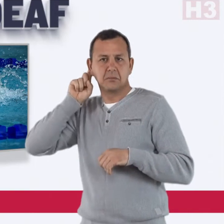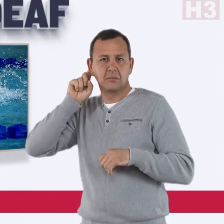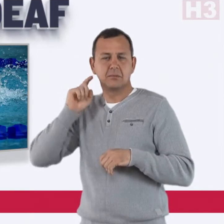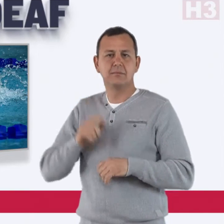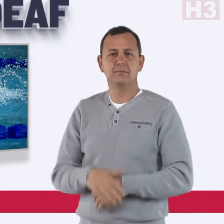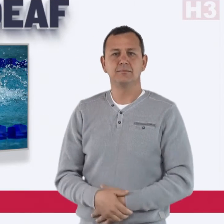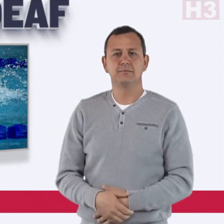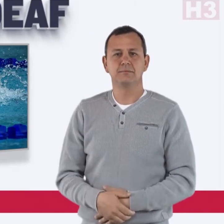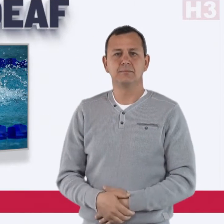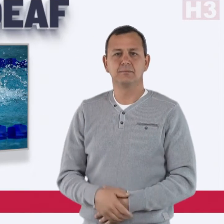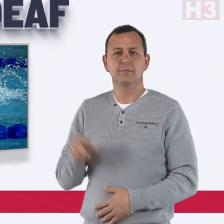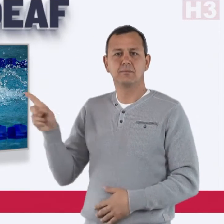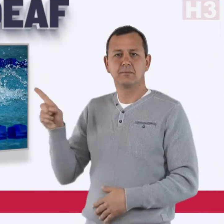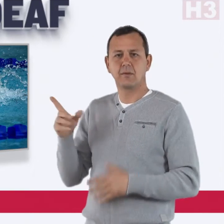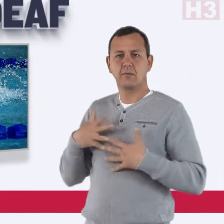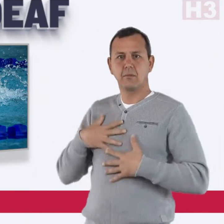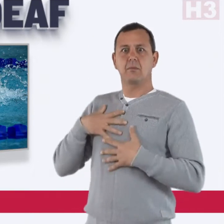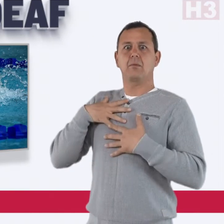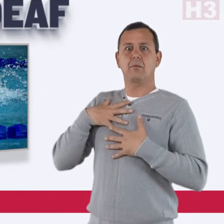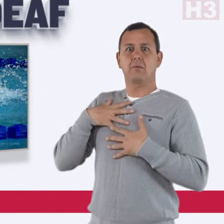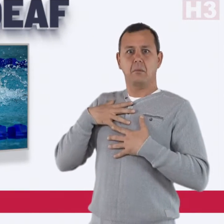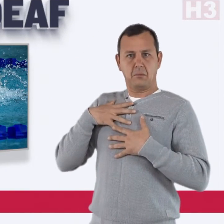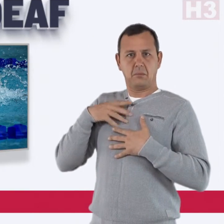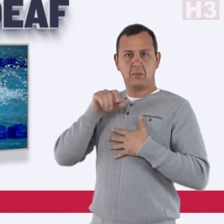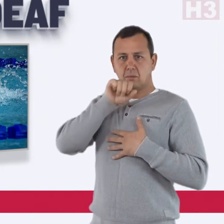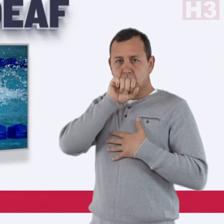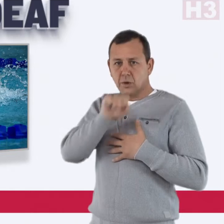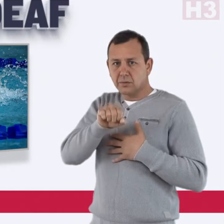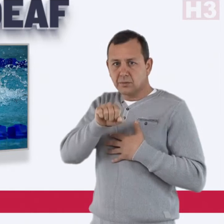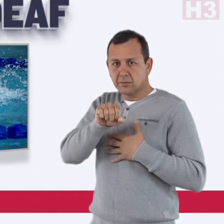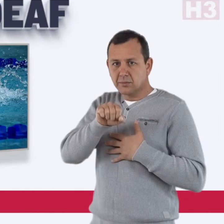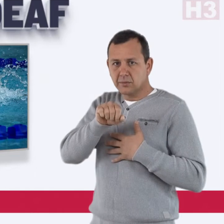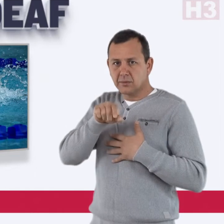on. But to her surprise, she